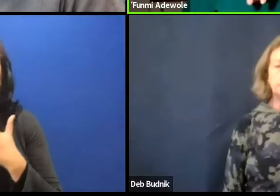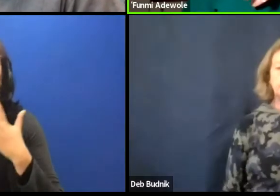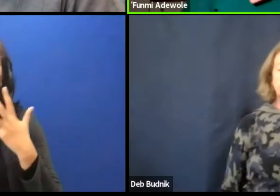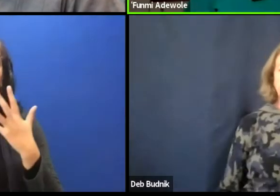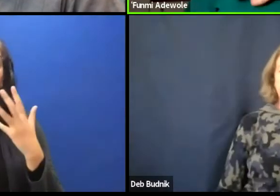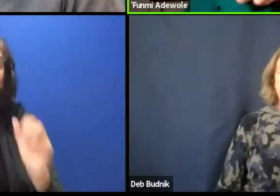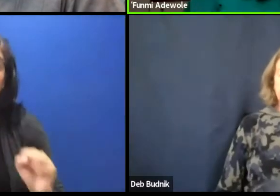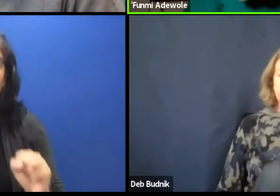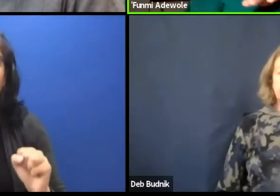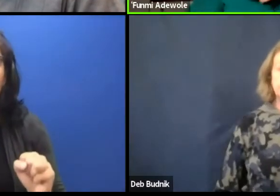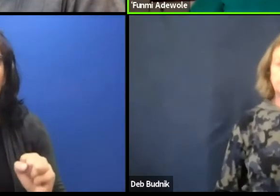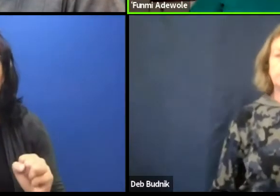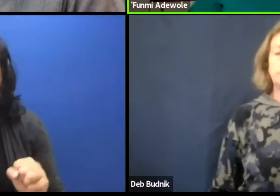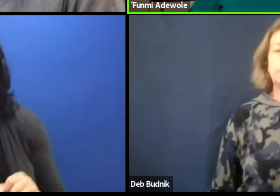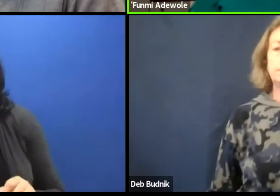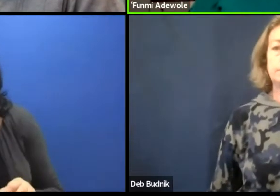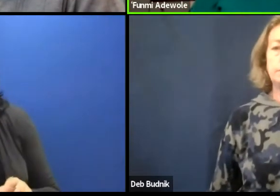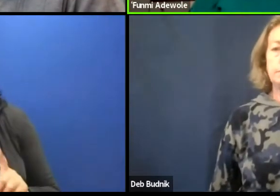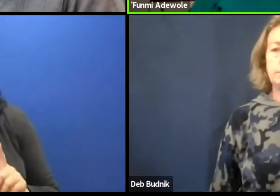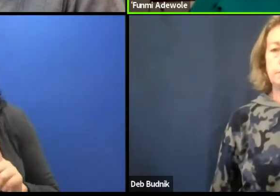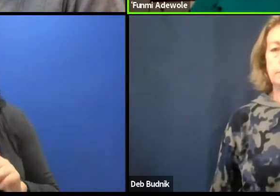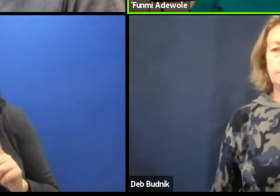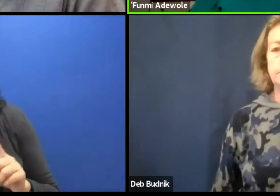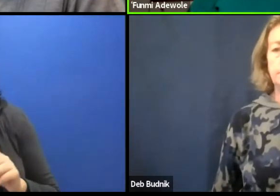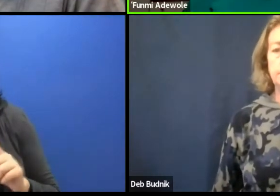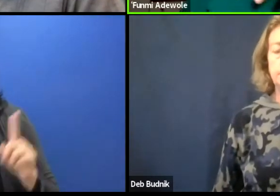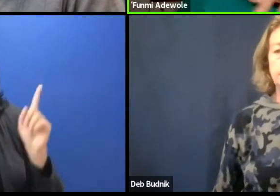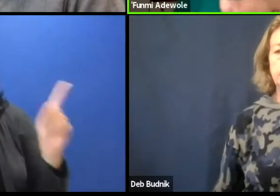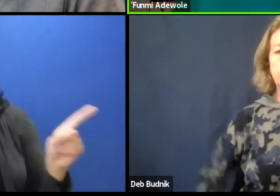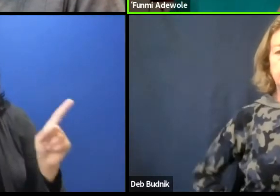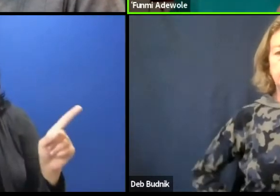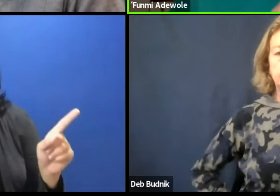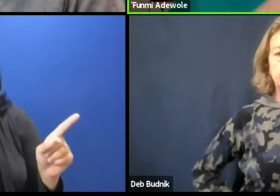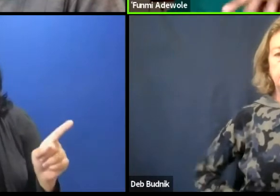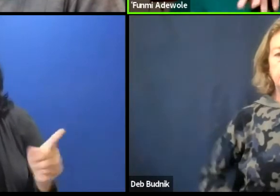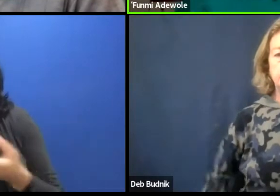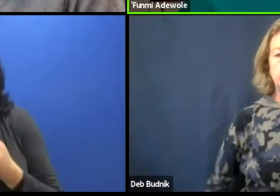that you were talking about when you are saying about lets decolonize it.